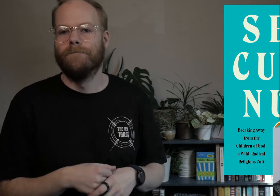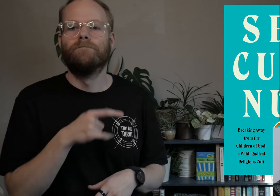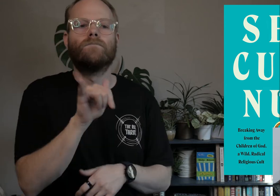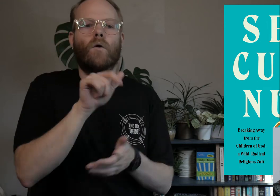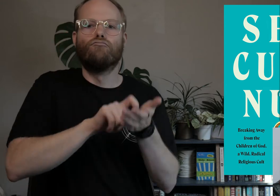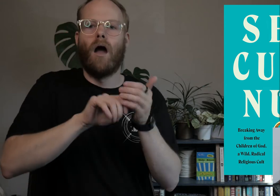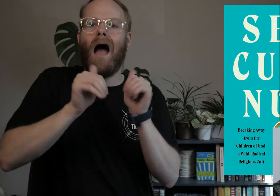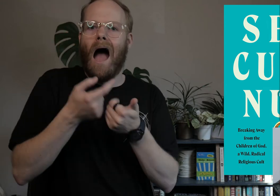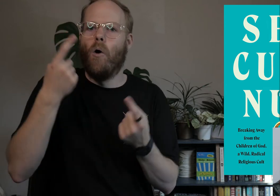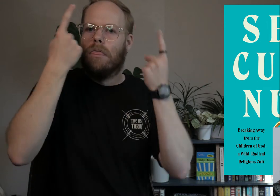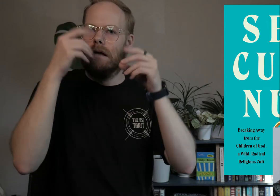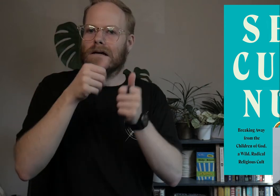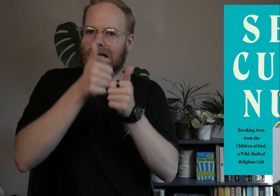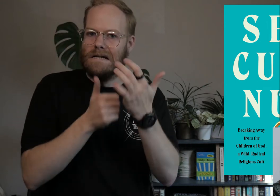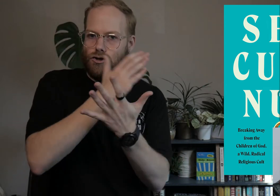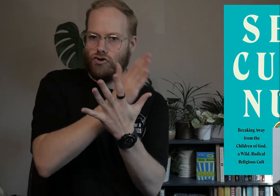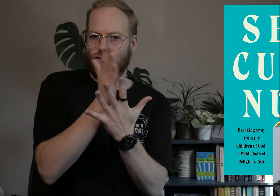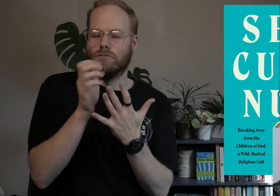She also writes how she was thinking in each period of time,